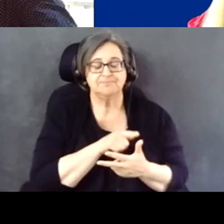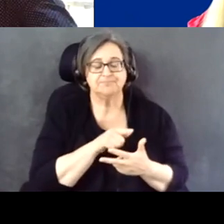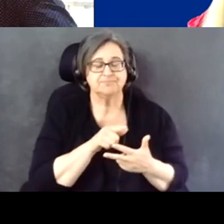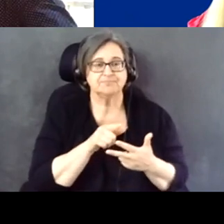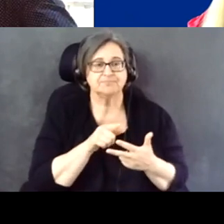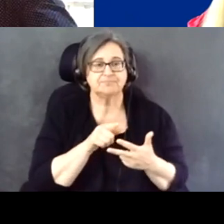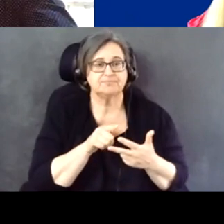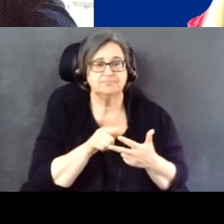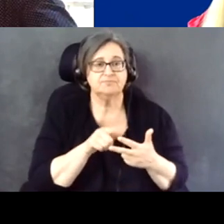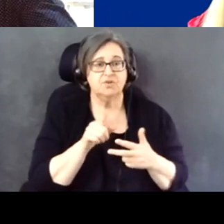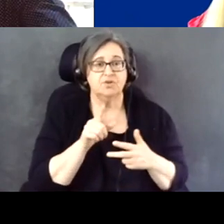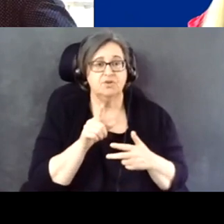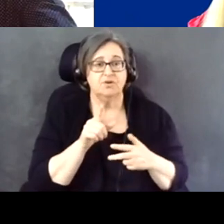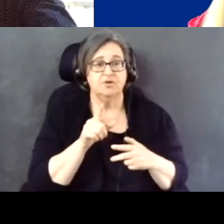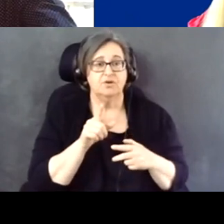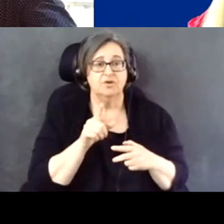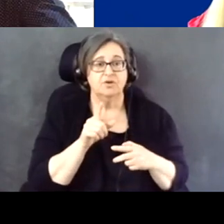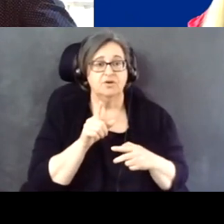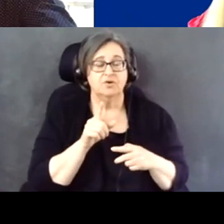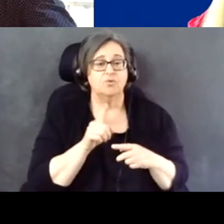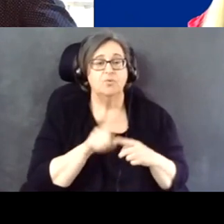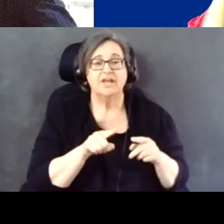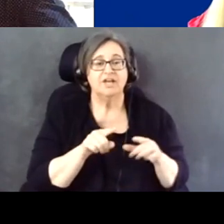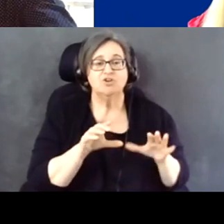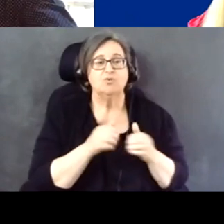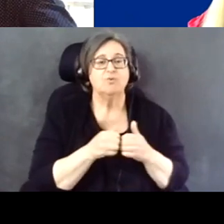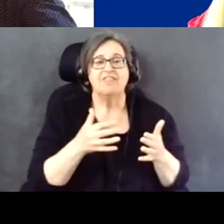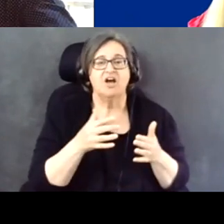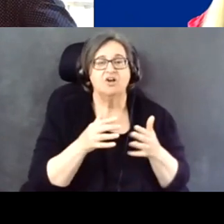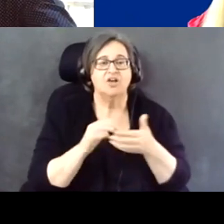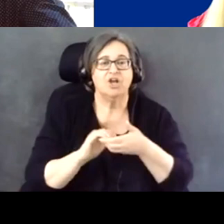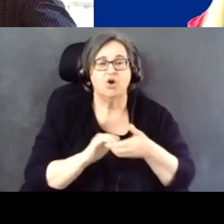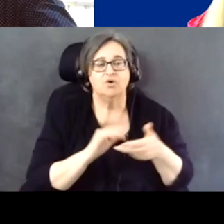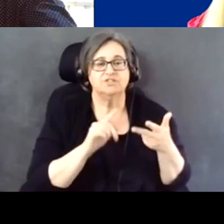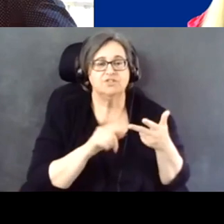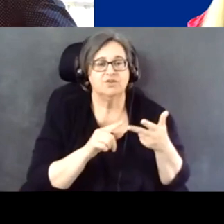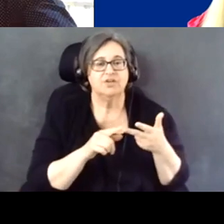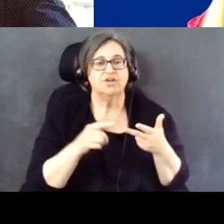We can't do it without coalition at this point. And in order to have a friend, you have to be a friend.